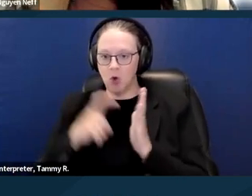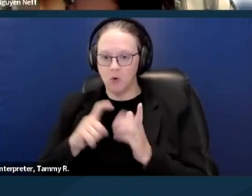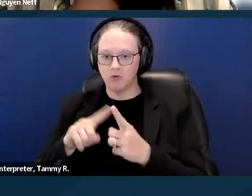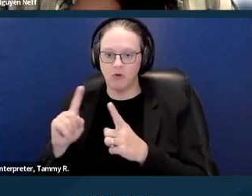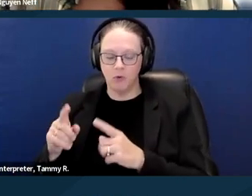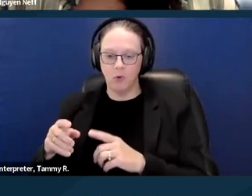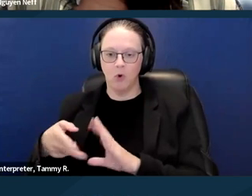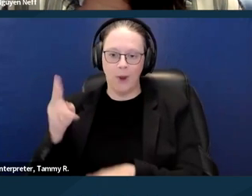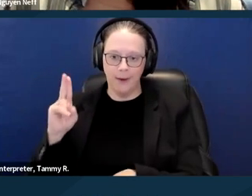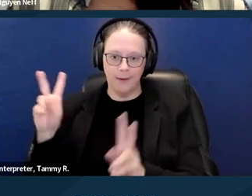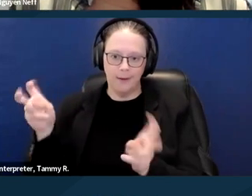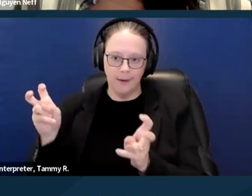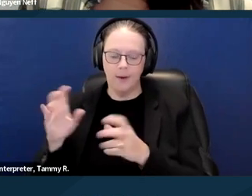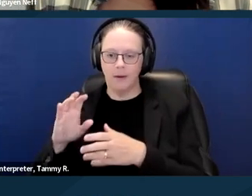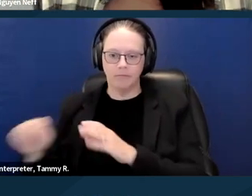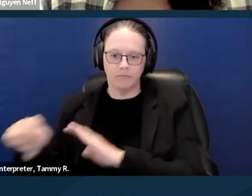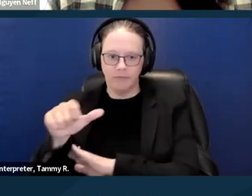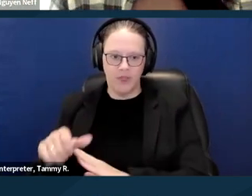violation of the constitution, or the laws of the United States.